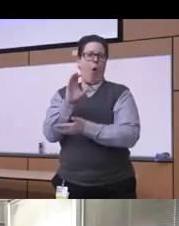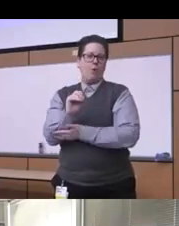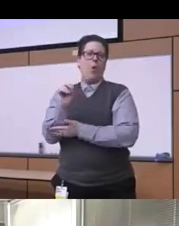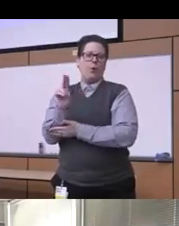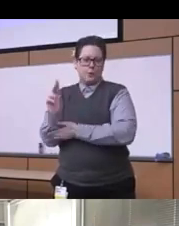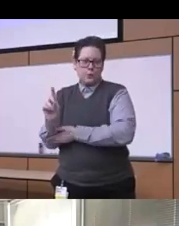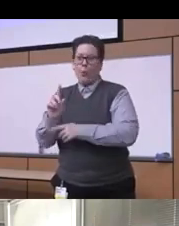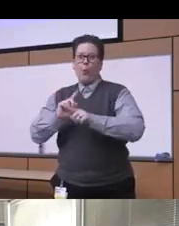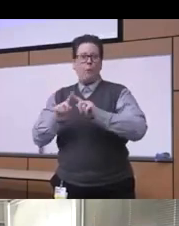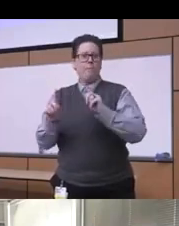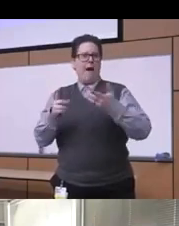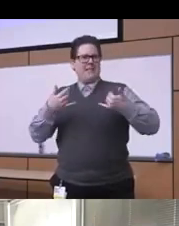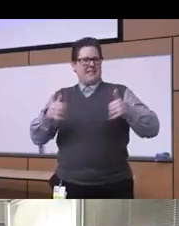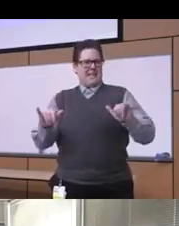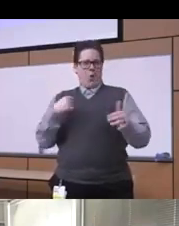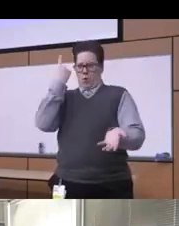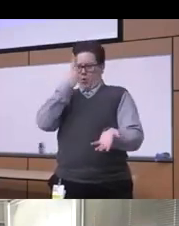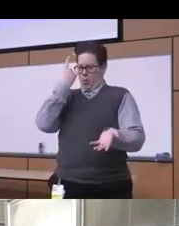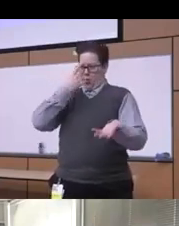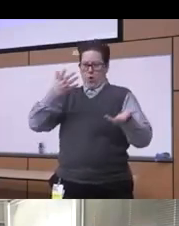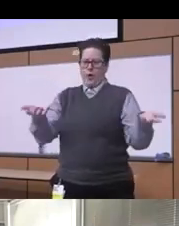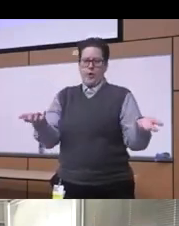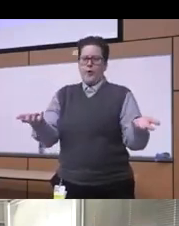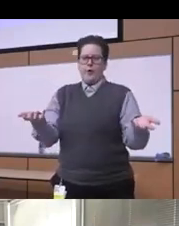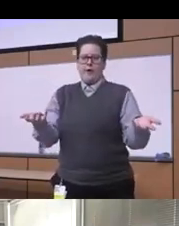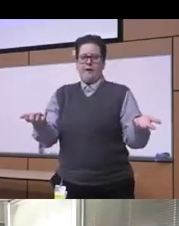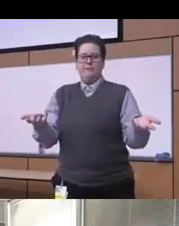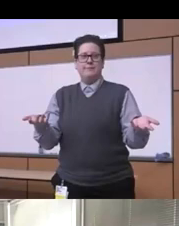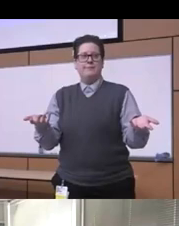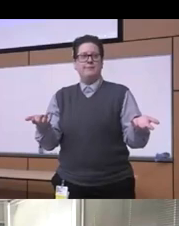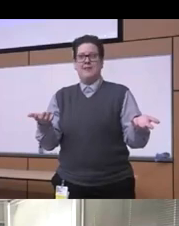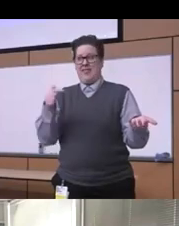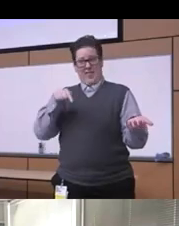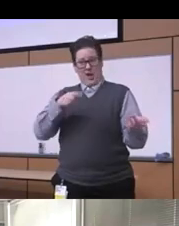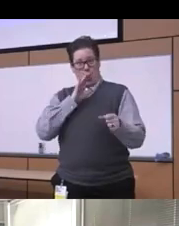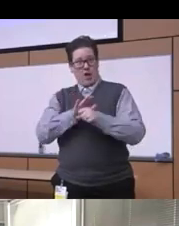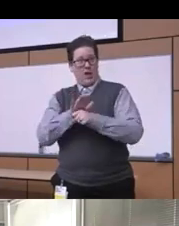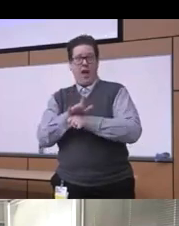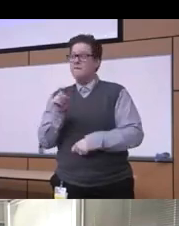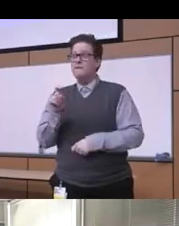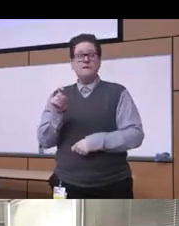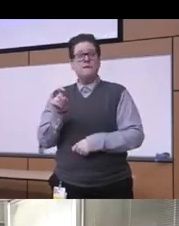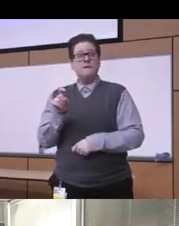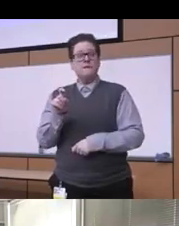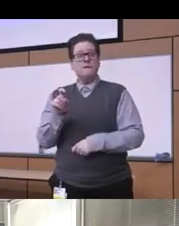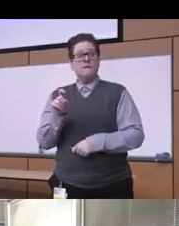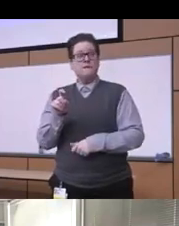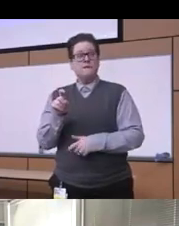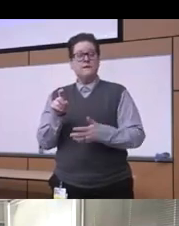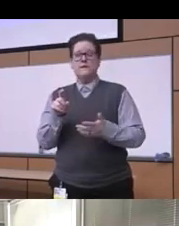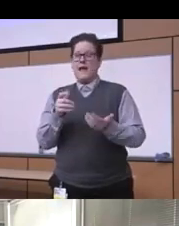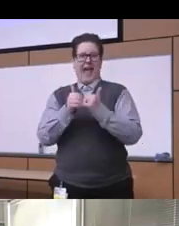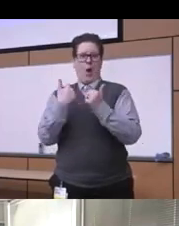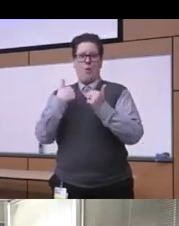has been you know whether uh uh this is going to be enough to really uh dismantle that uh